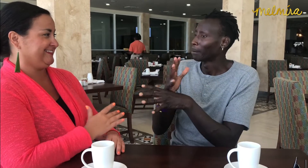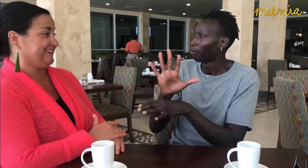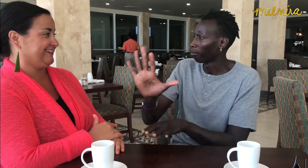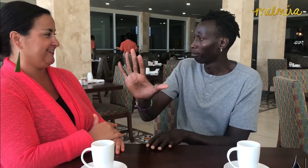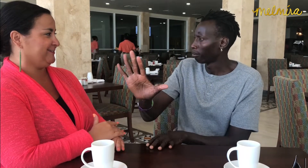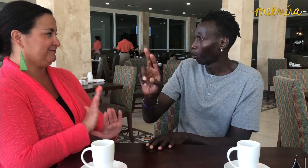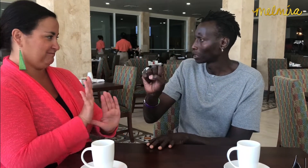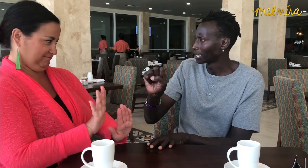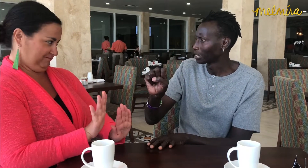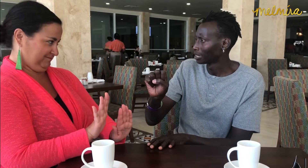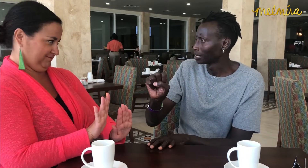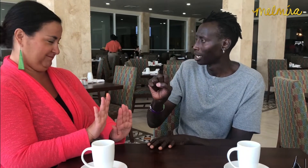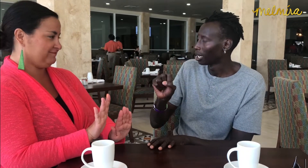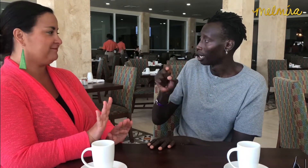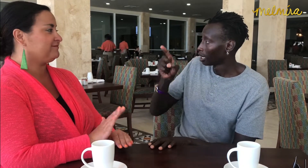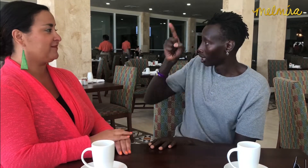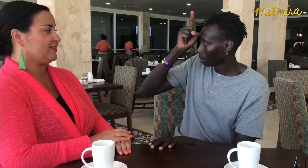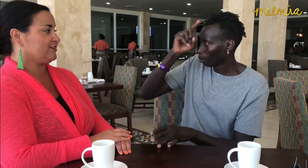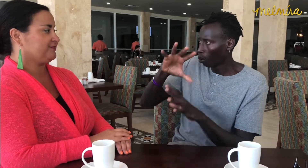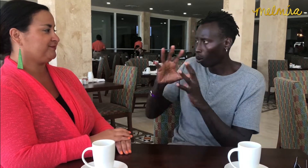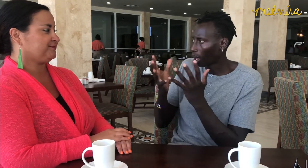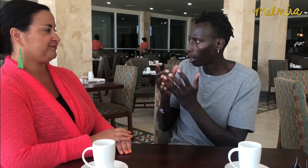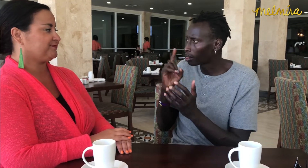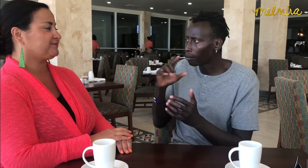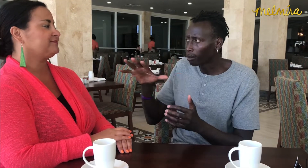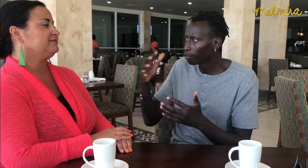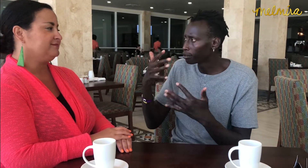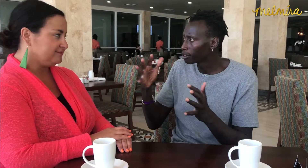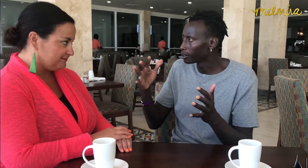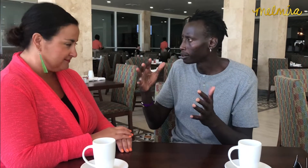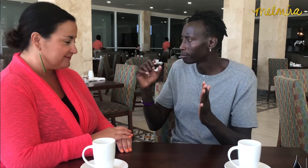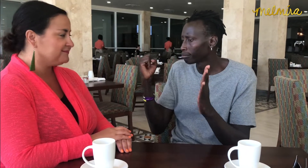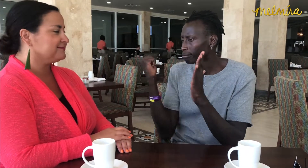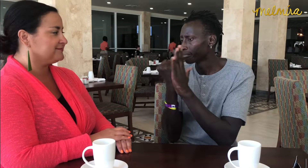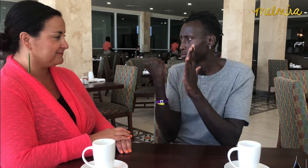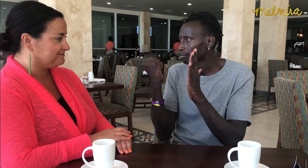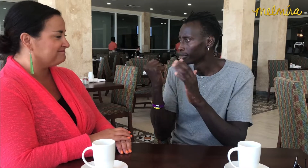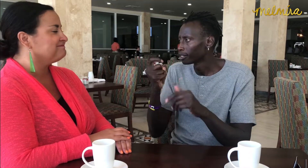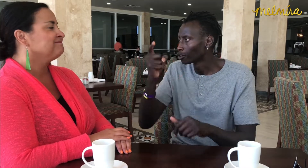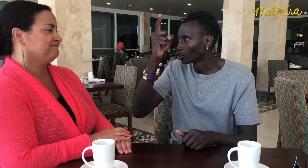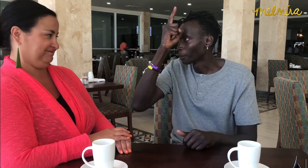That's because I've acquired some of the US' culture. They sign it like this. The rest of the world signs Germany like this. It's official.